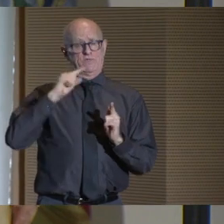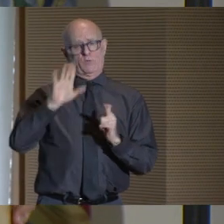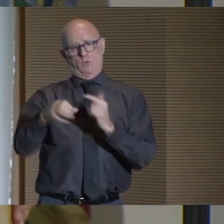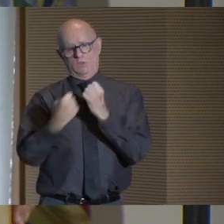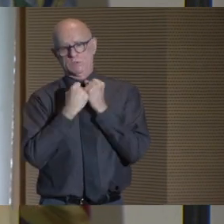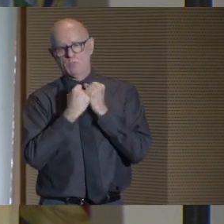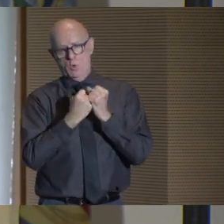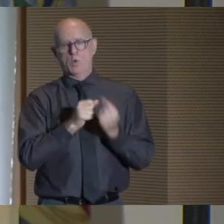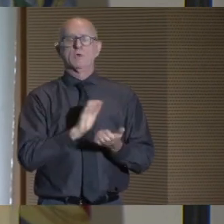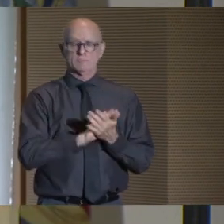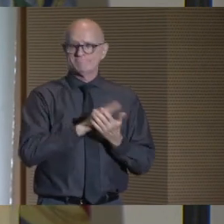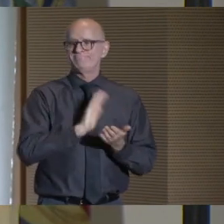and their support.